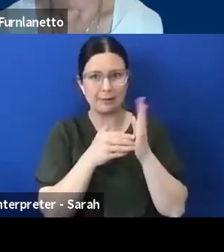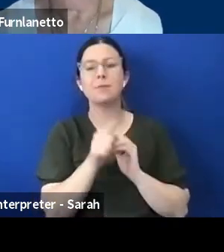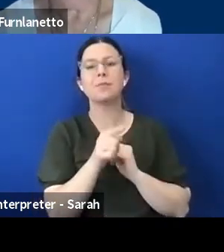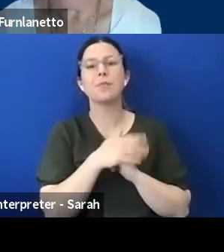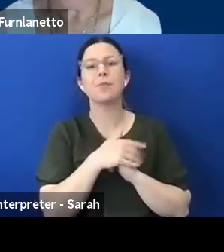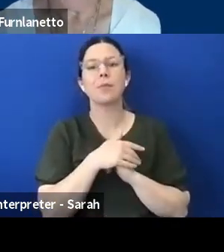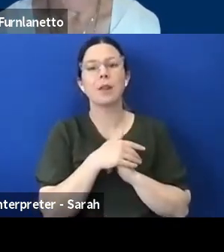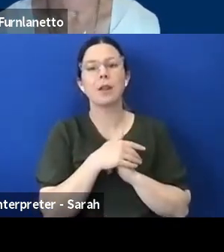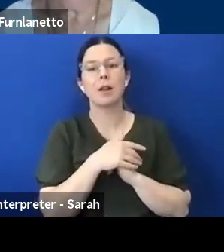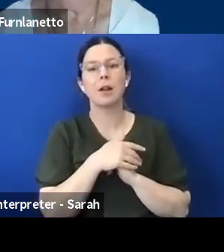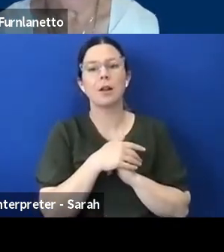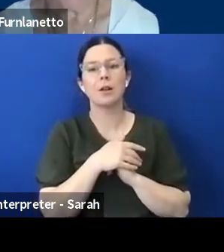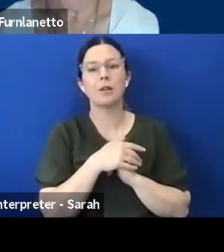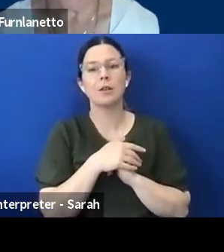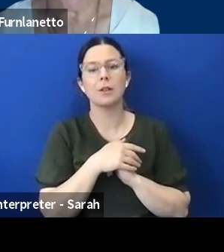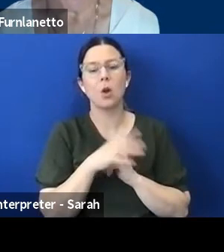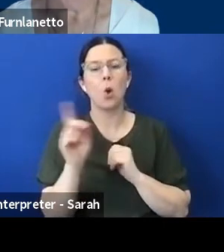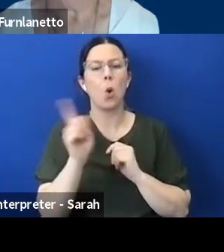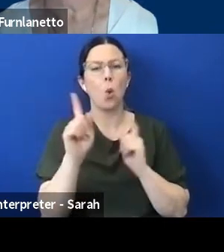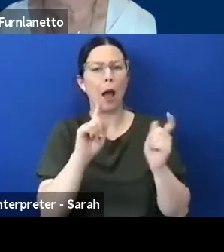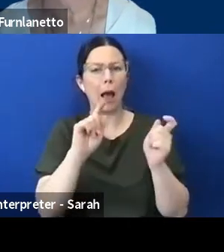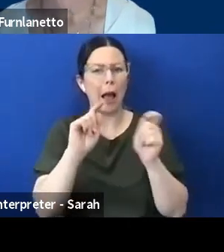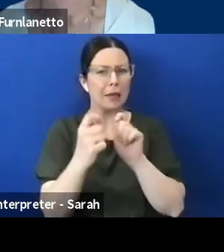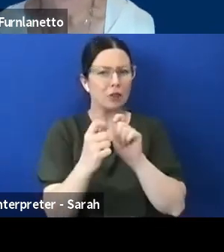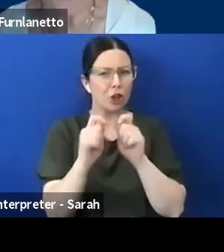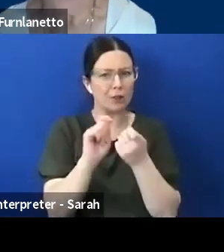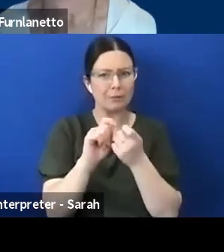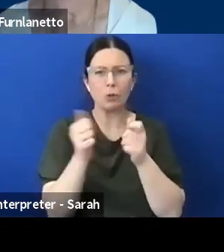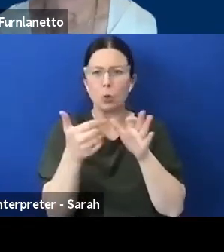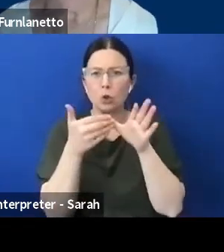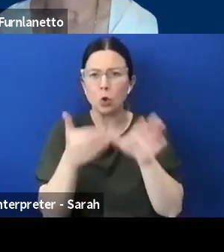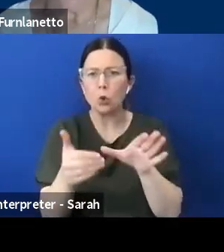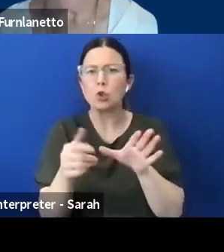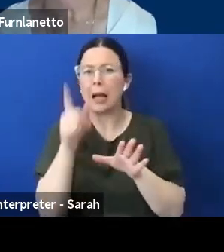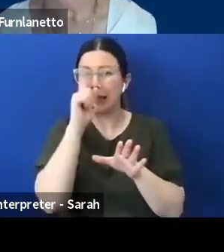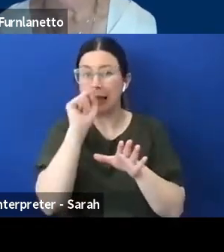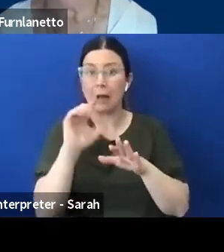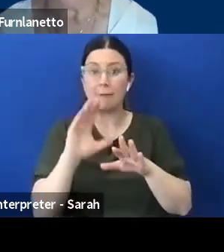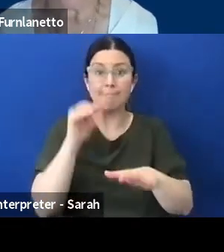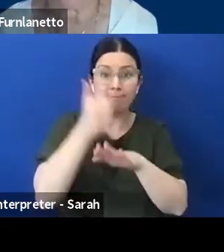adjustments and solutions could be proactively implemented by the emergency management sector